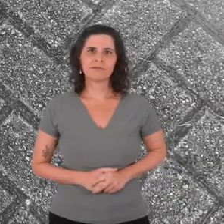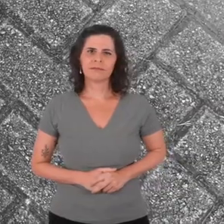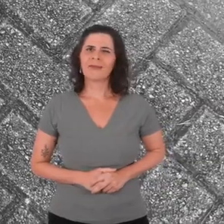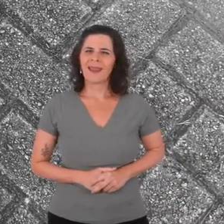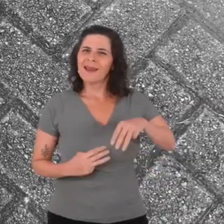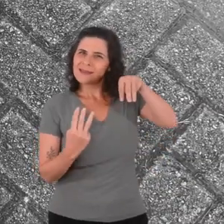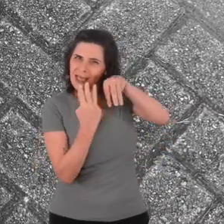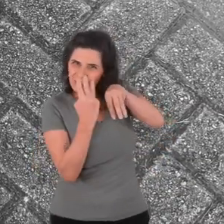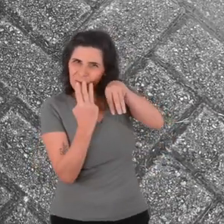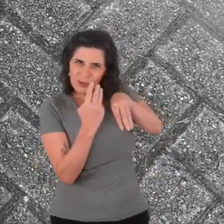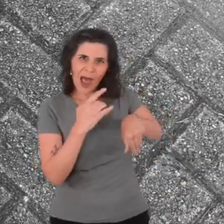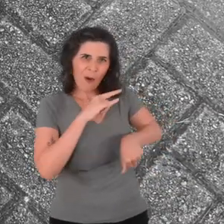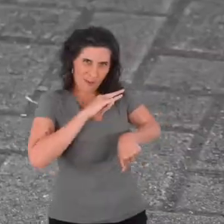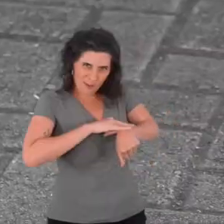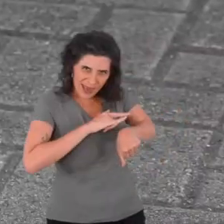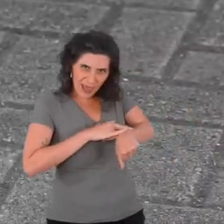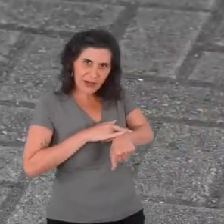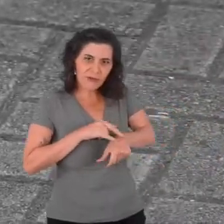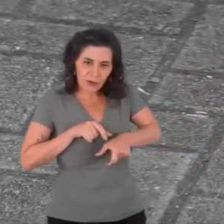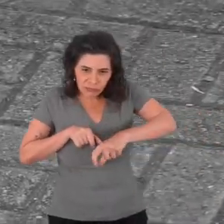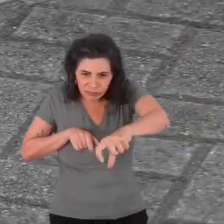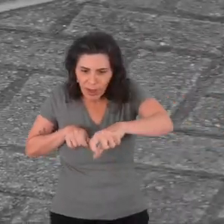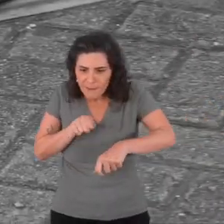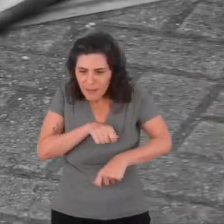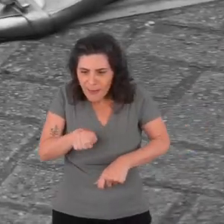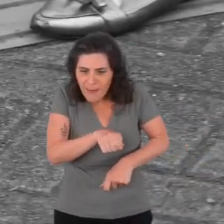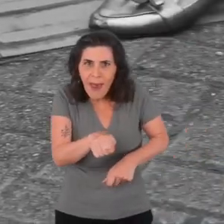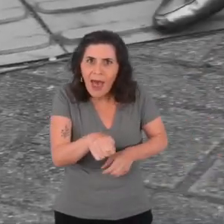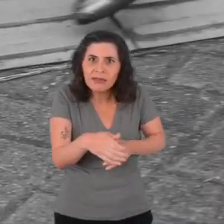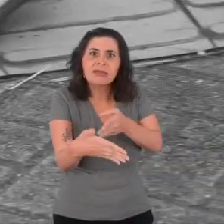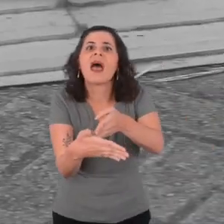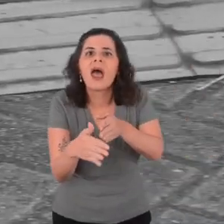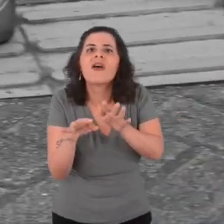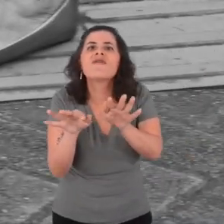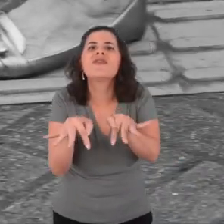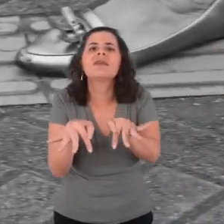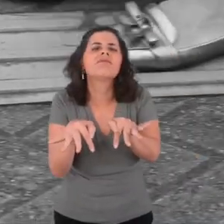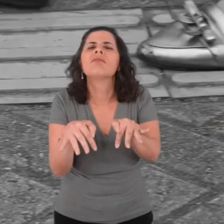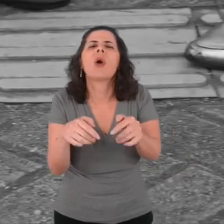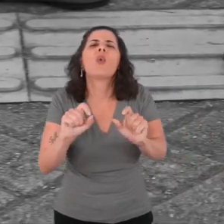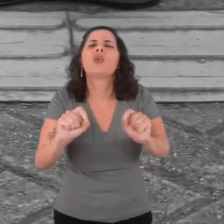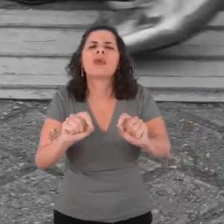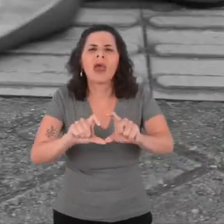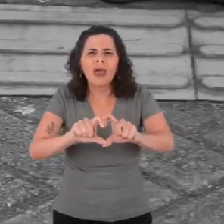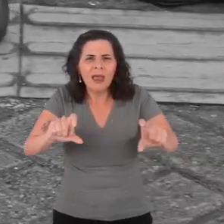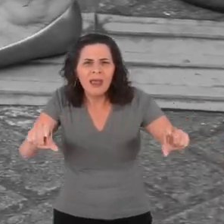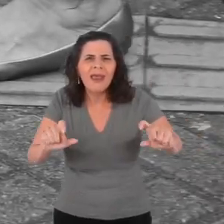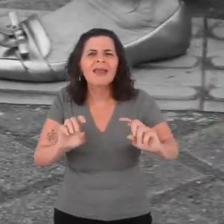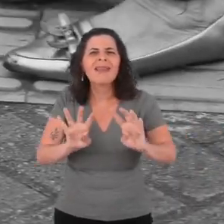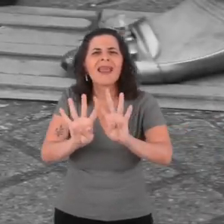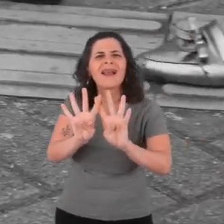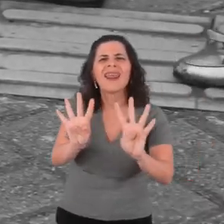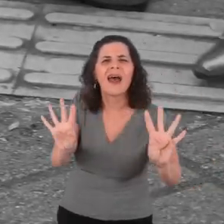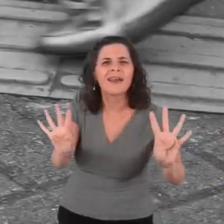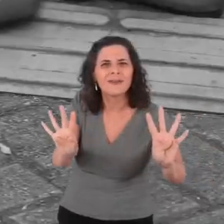I followed the tactile paving which led to a low wall, a protective low wall